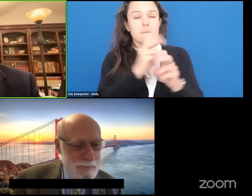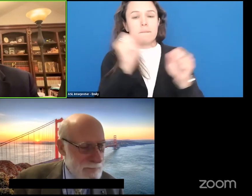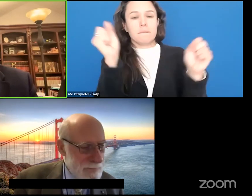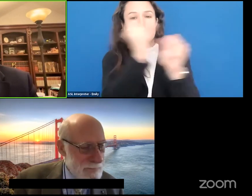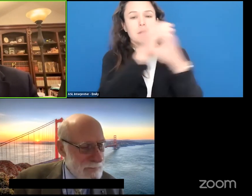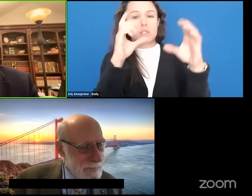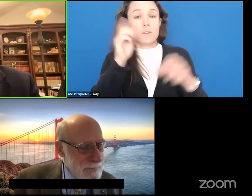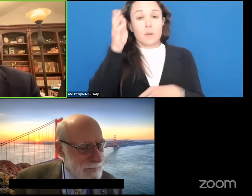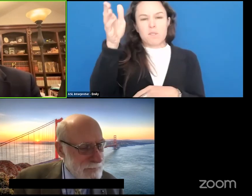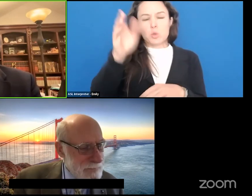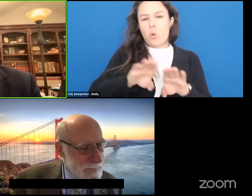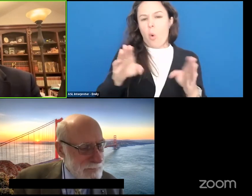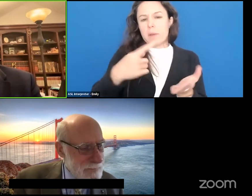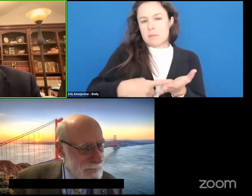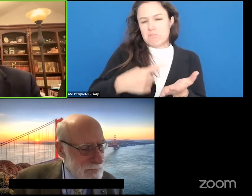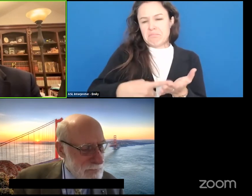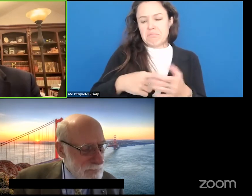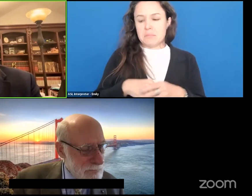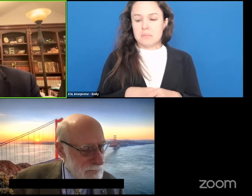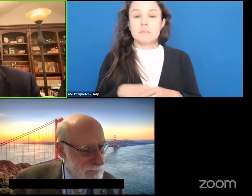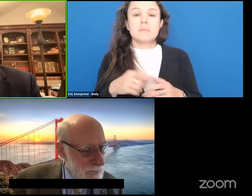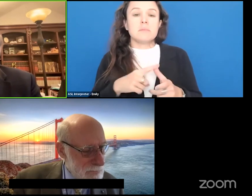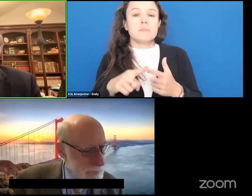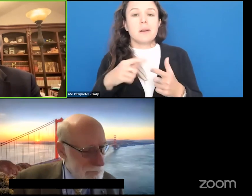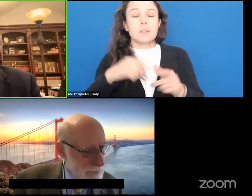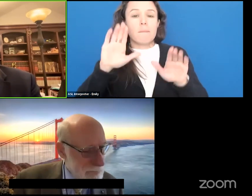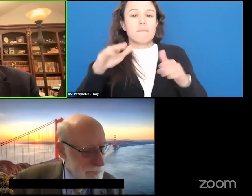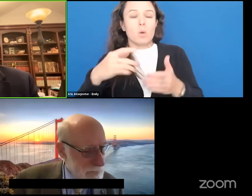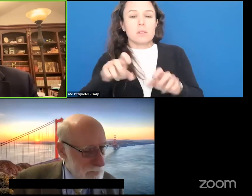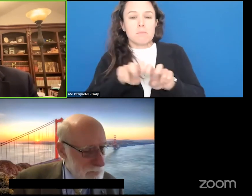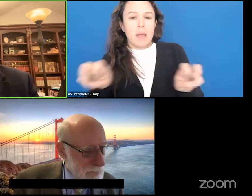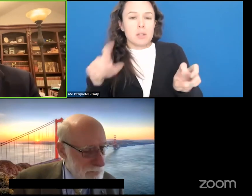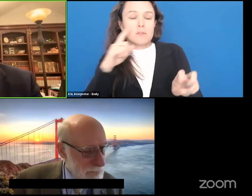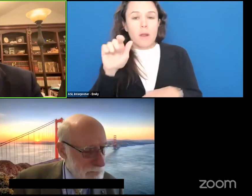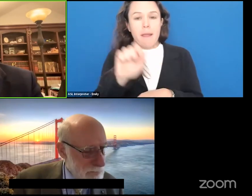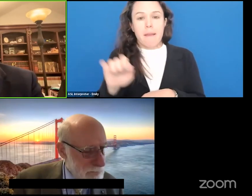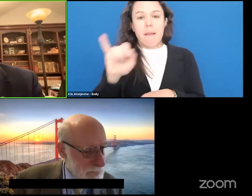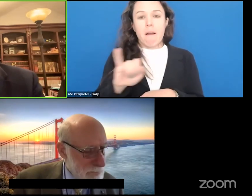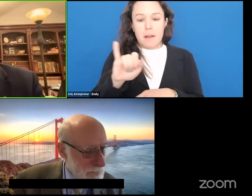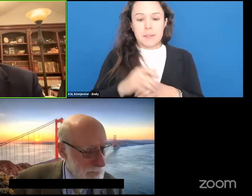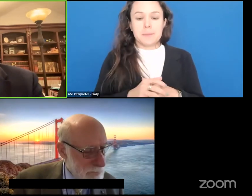that and then we're going to have some focus panels on artificial intelligence and intelligent